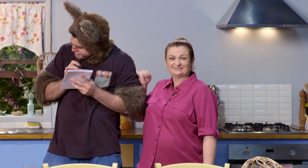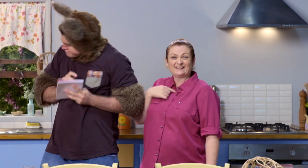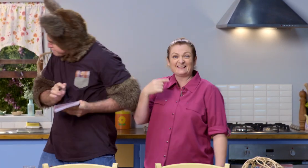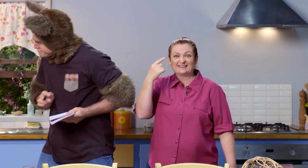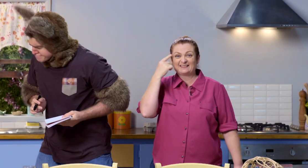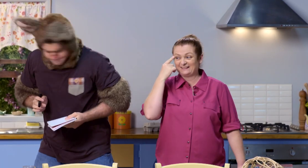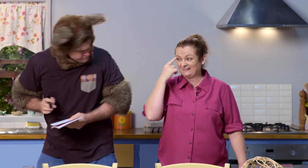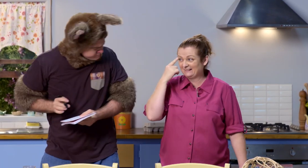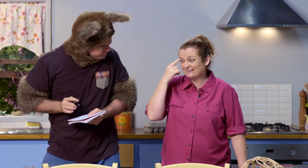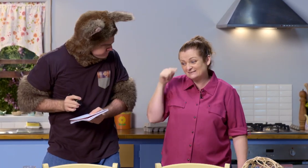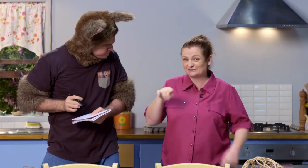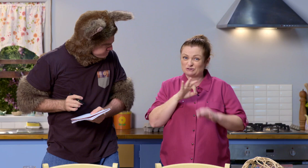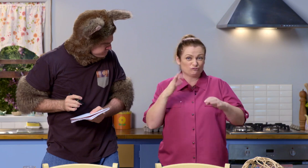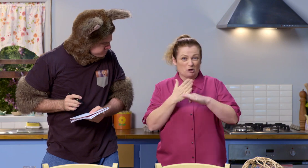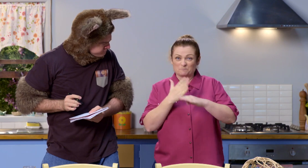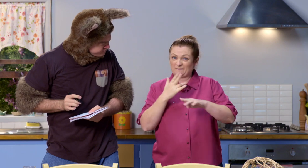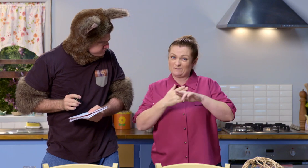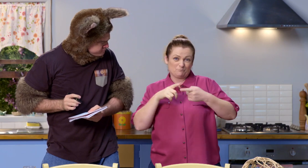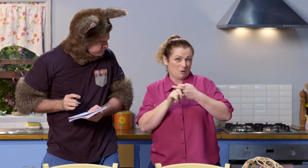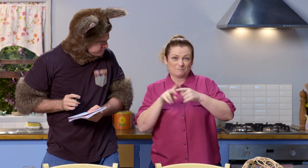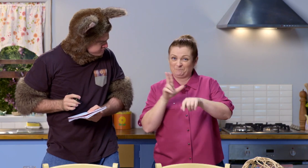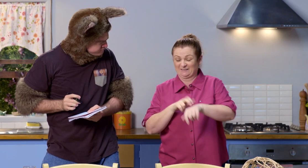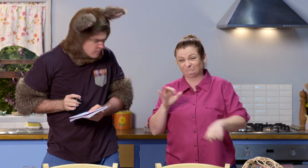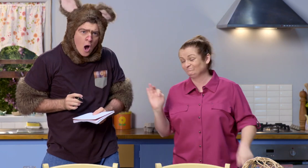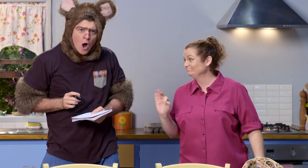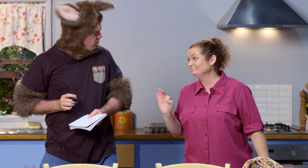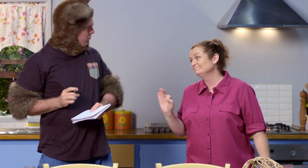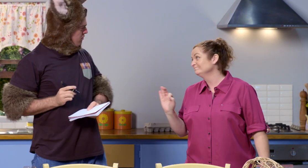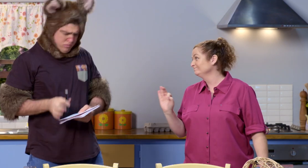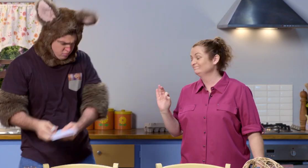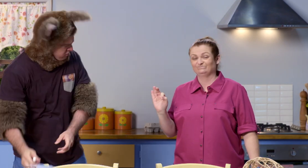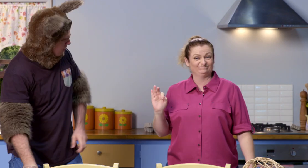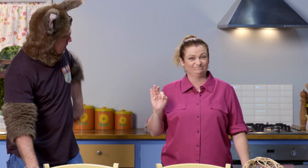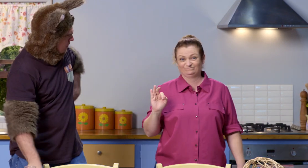Actually, I think that this isn't a job for Police Officer Possum.